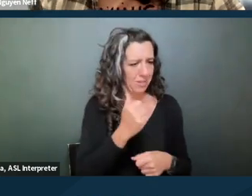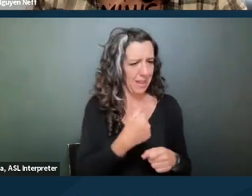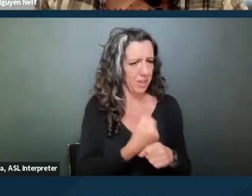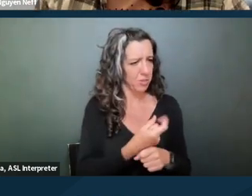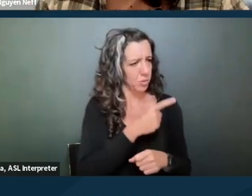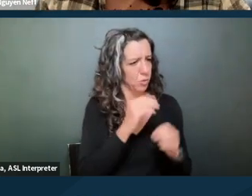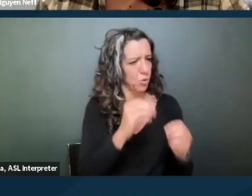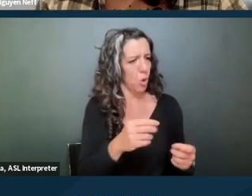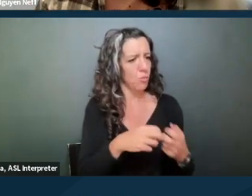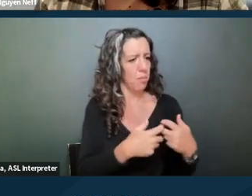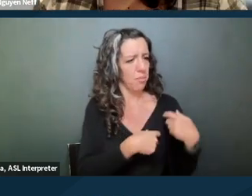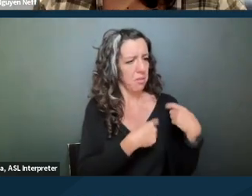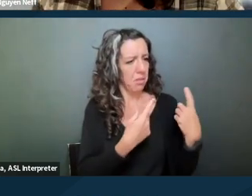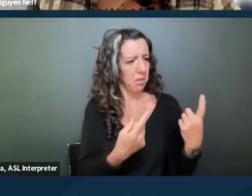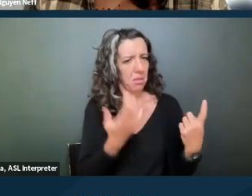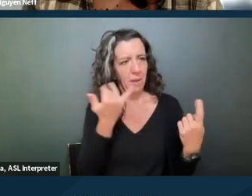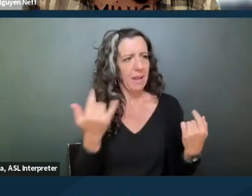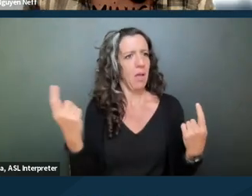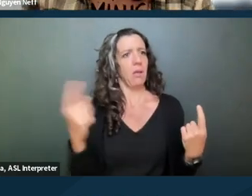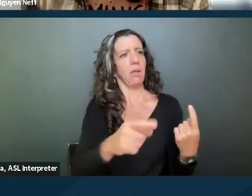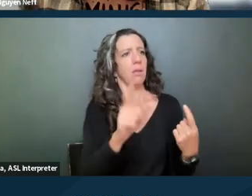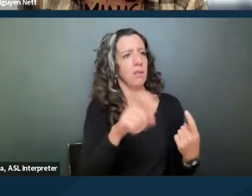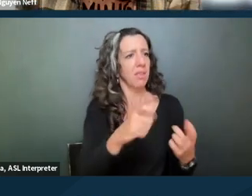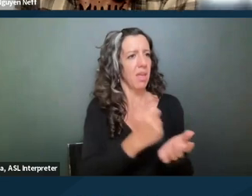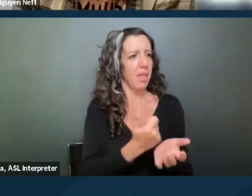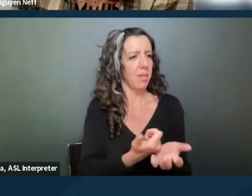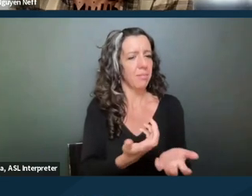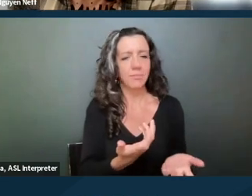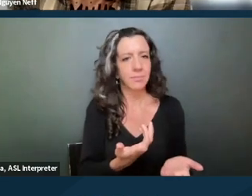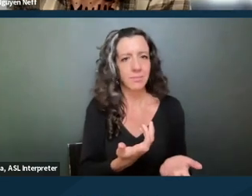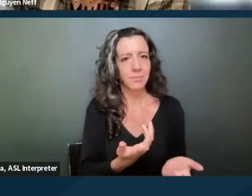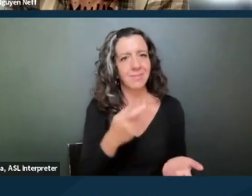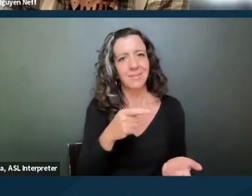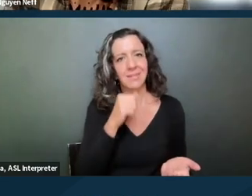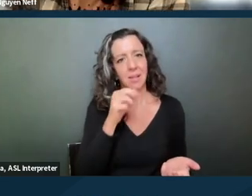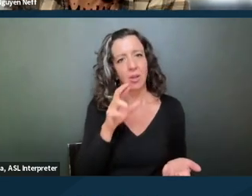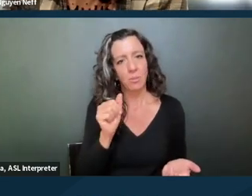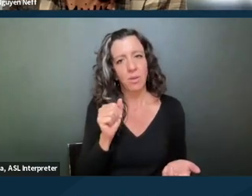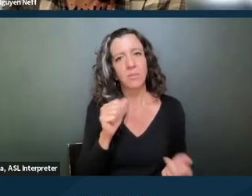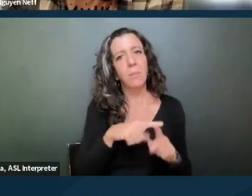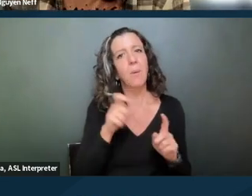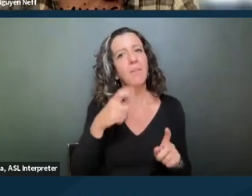so this isn't a reasonable accommodation. Well we need to consider Heather's current situation